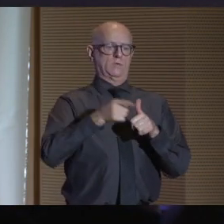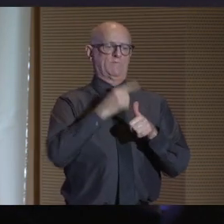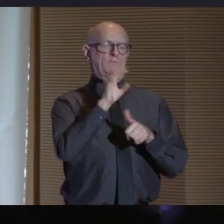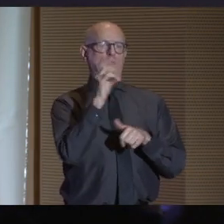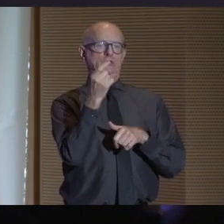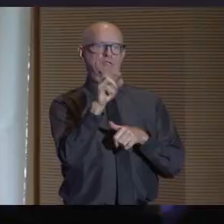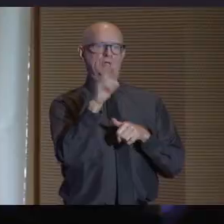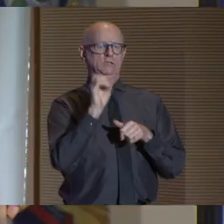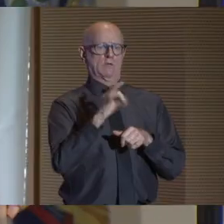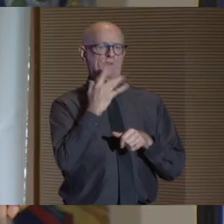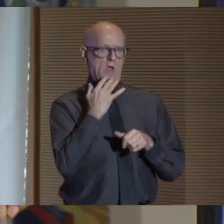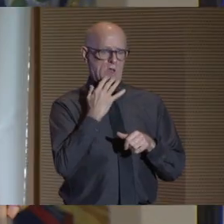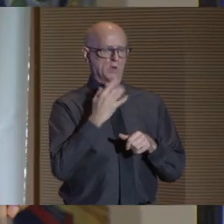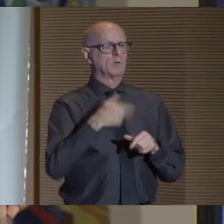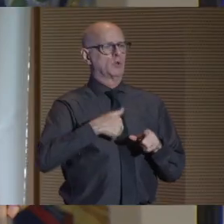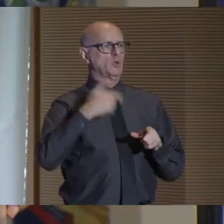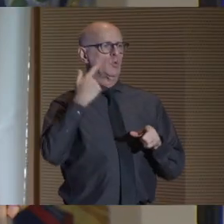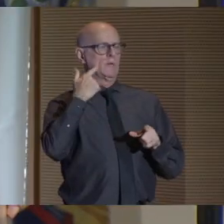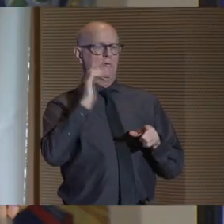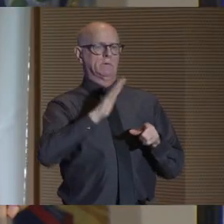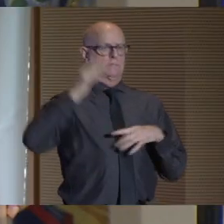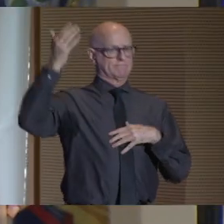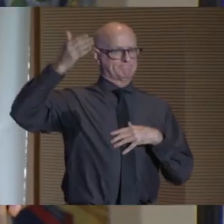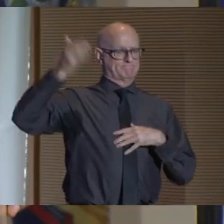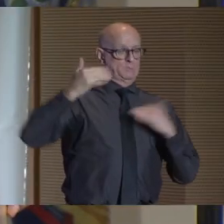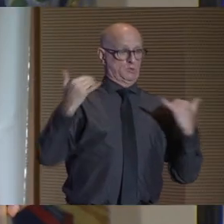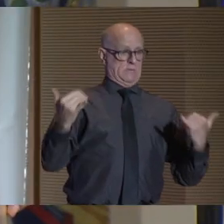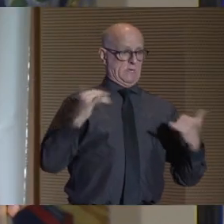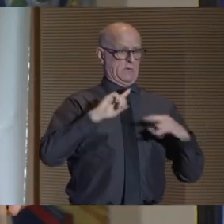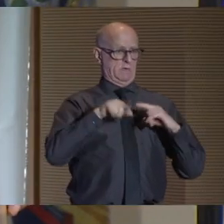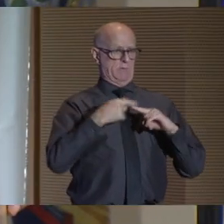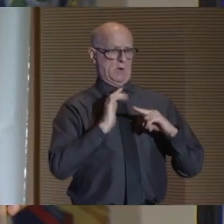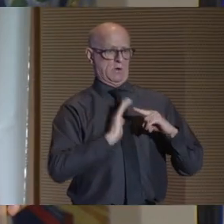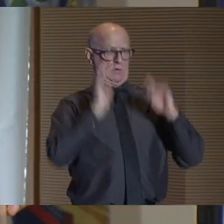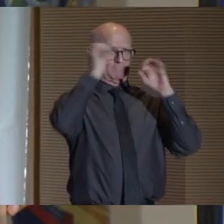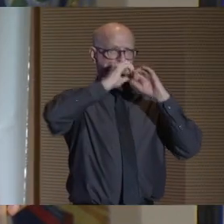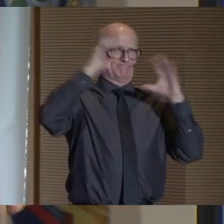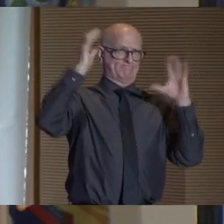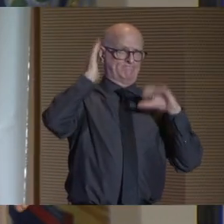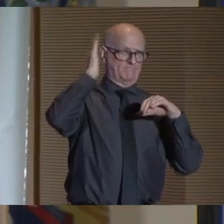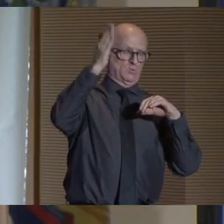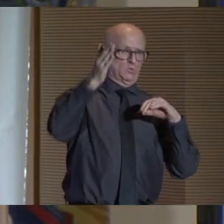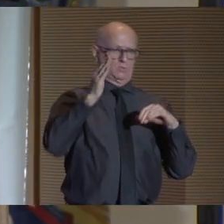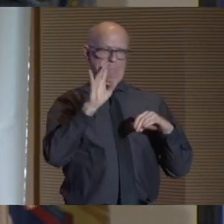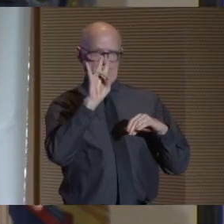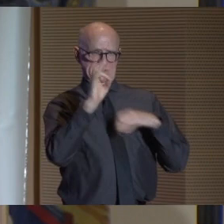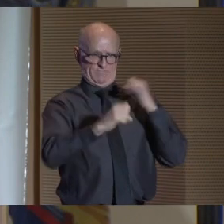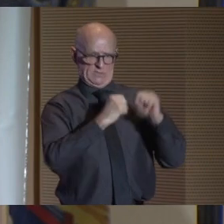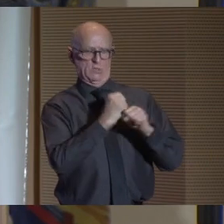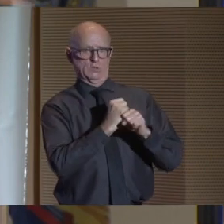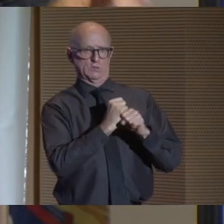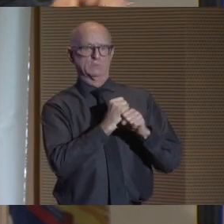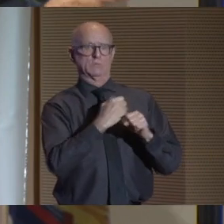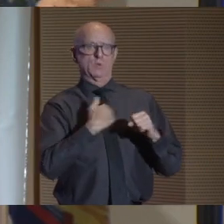You'll hear from him today about what we're looking to achieve in the next seven years with efforts, as I pointed out, that have already started.